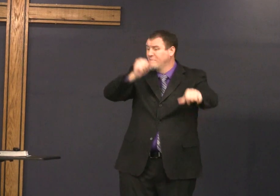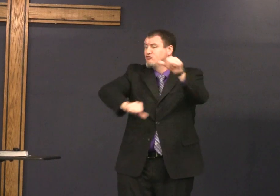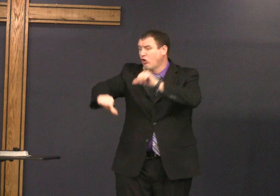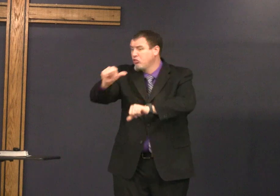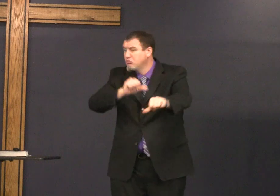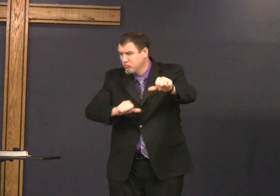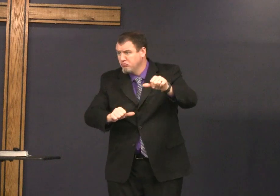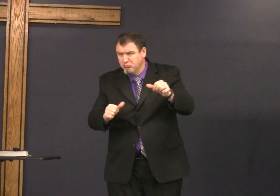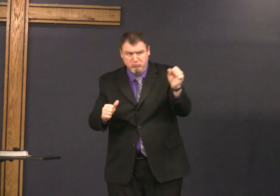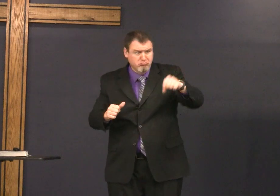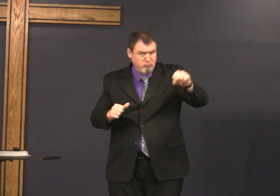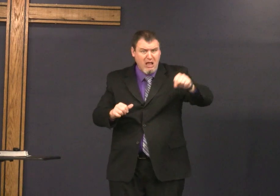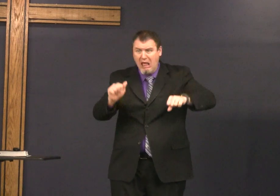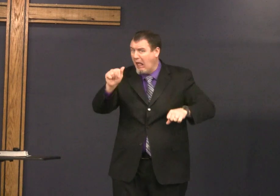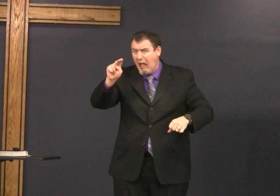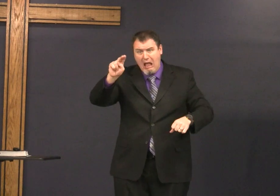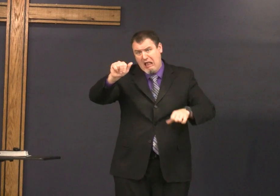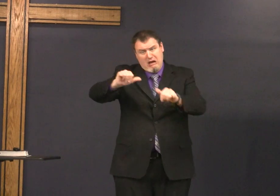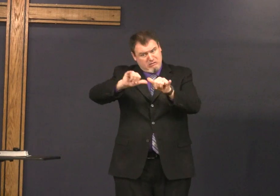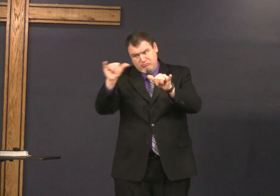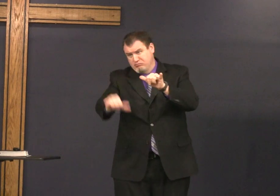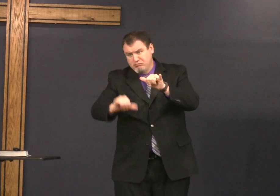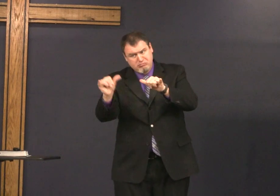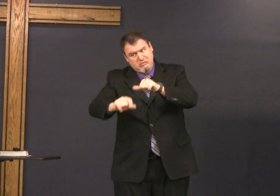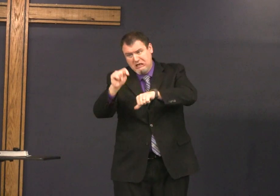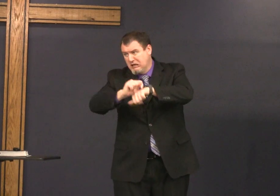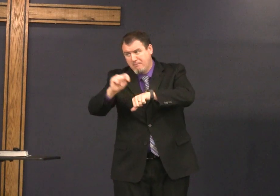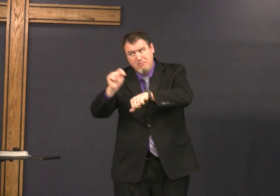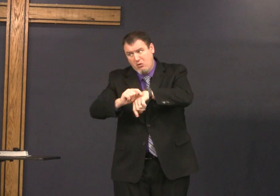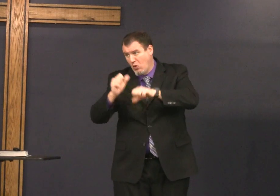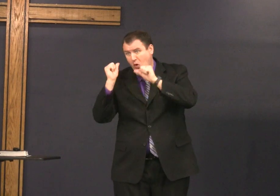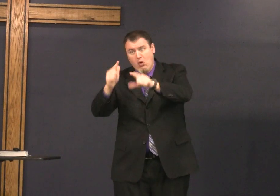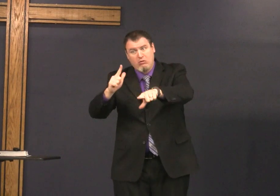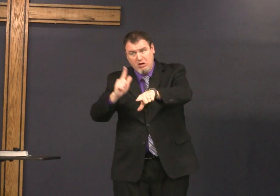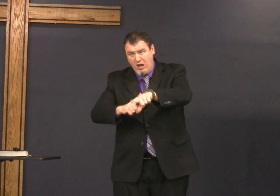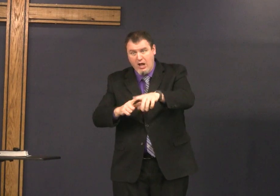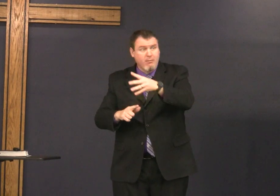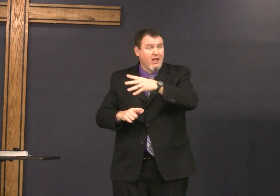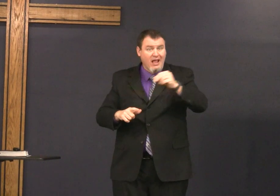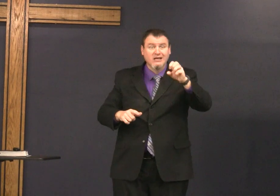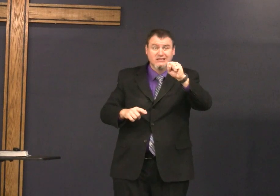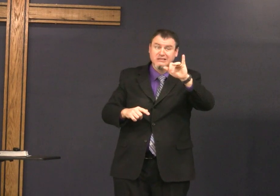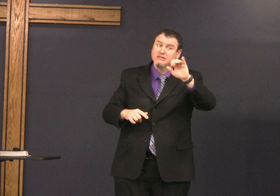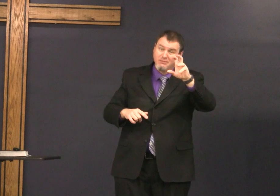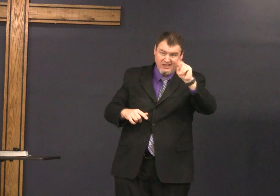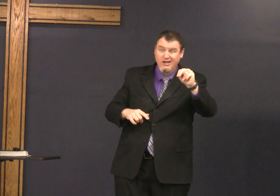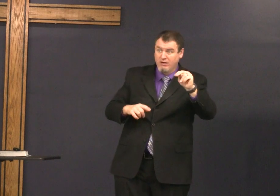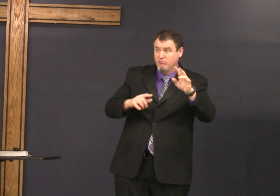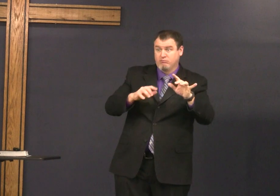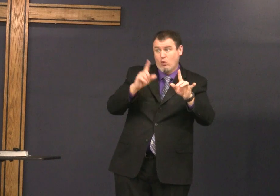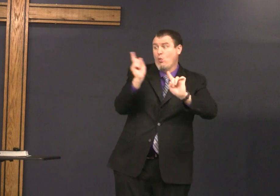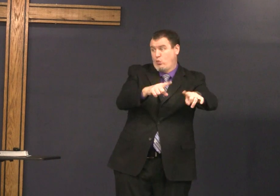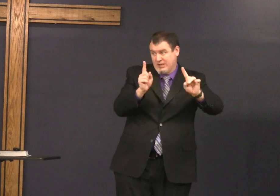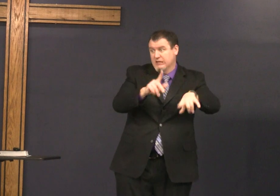no connection they knew each other yes Anna was always in the temple all the time and see me in